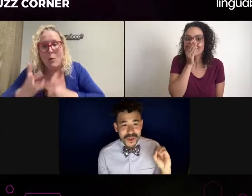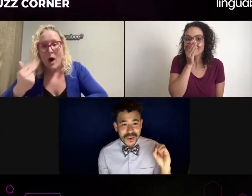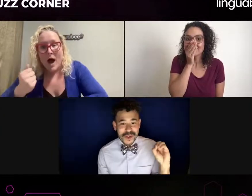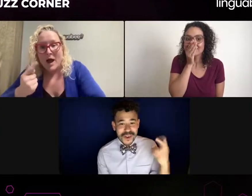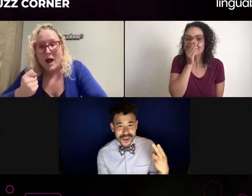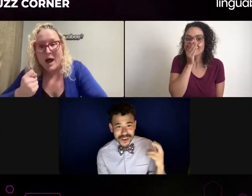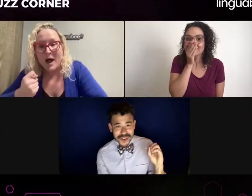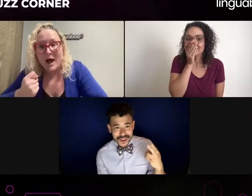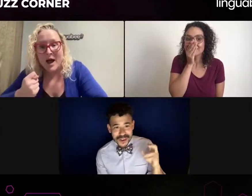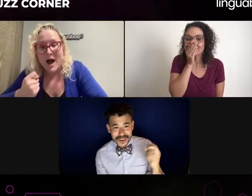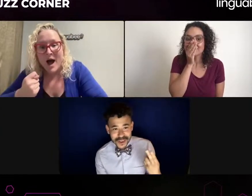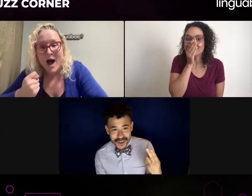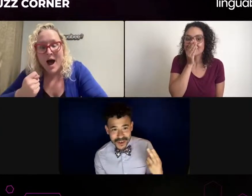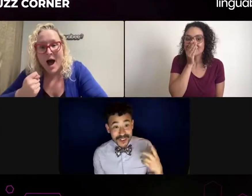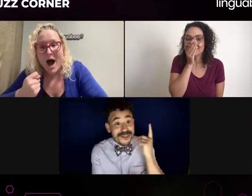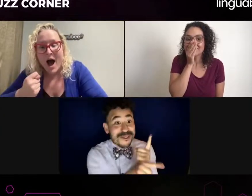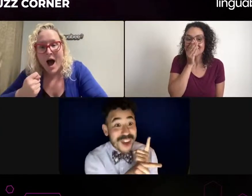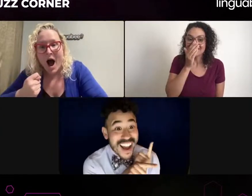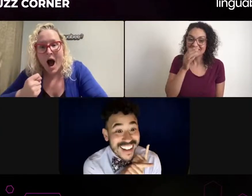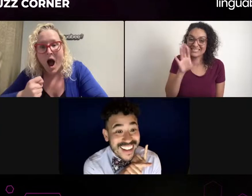And then, you know, my ears kind of perked up,